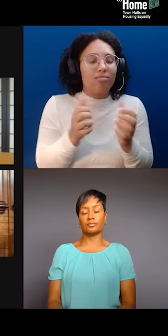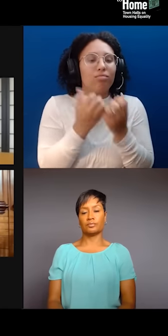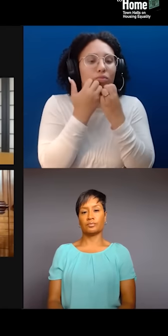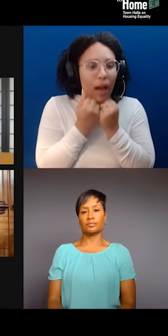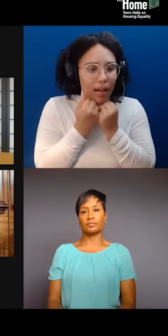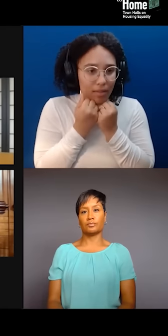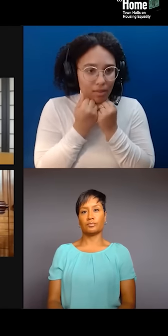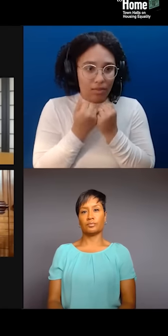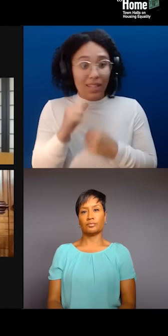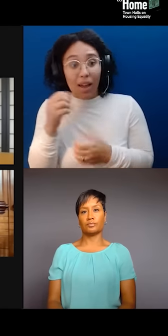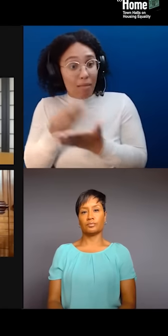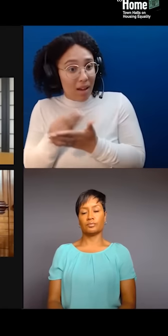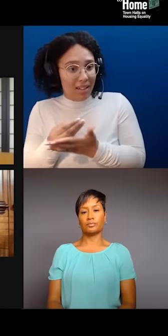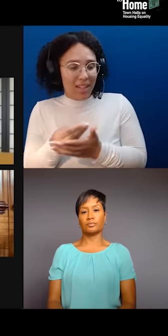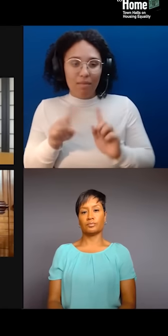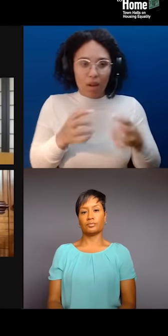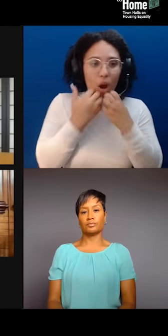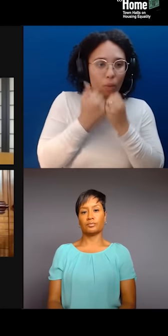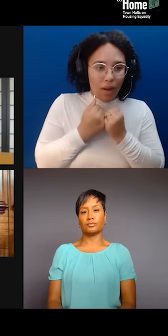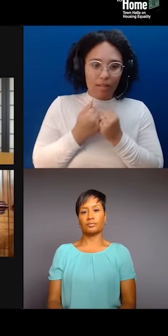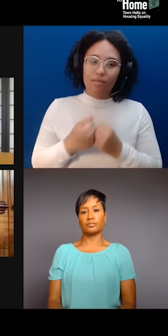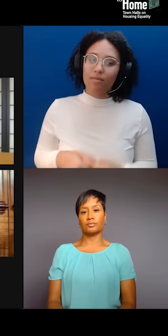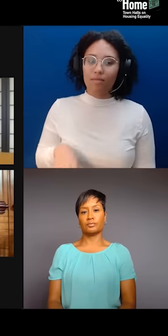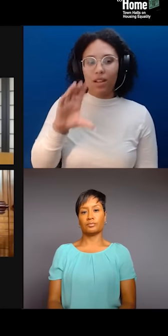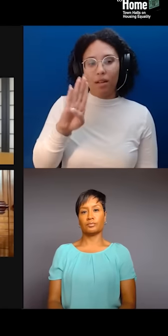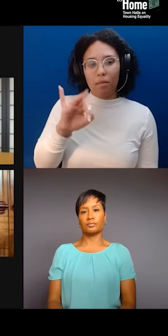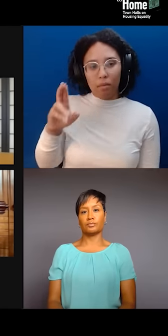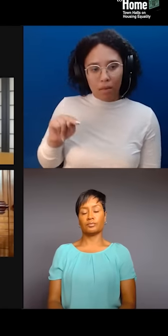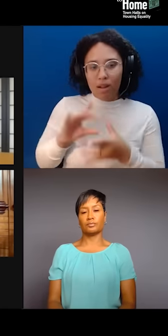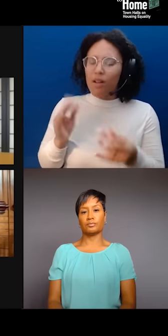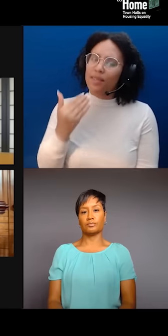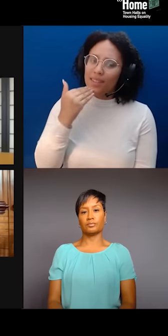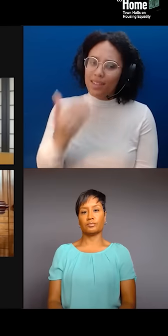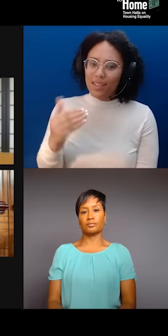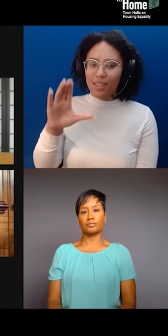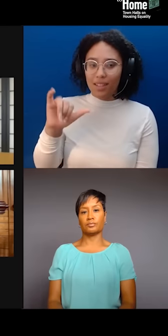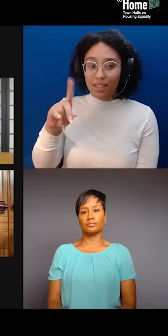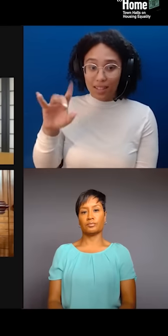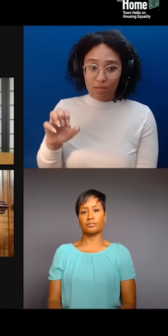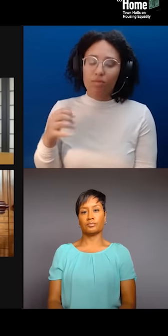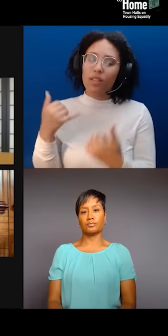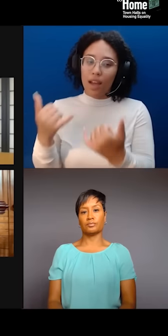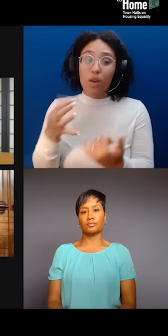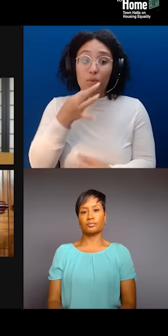but I just wanna... Someone wanted to ask if, Candice, you could restate the name of the group